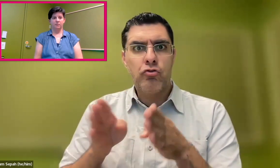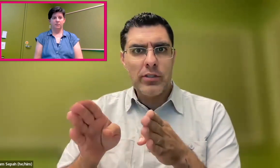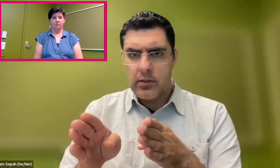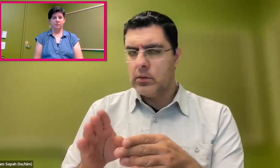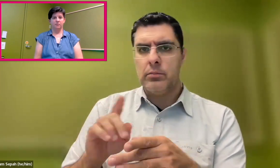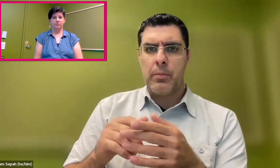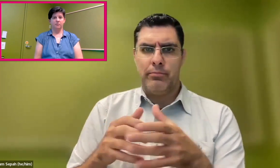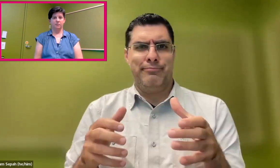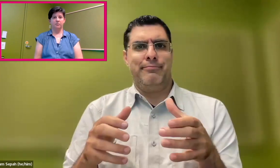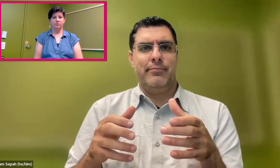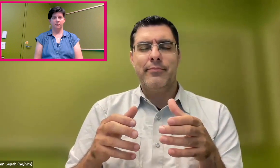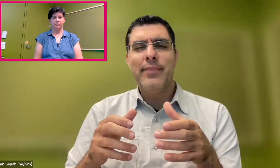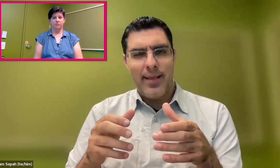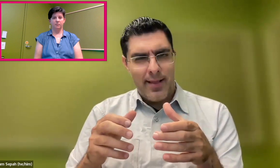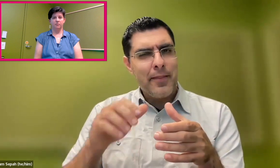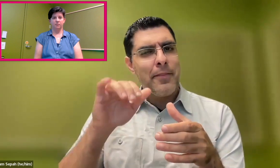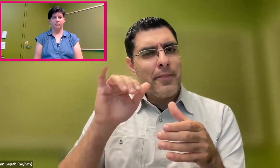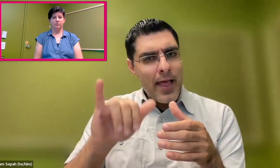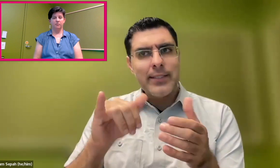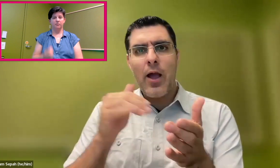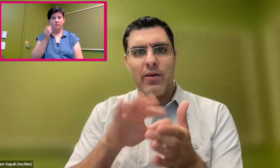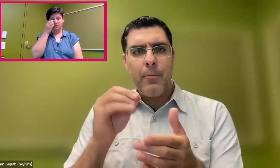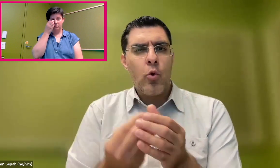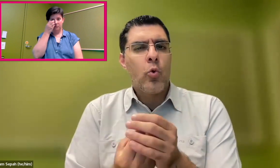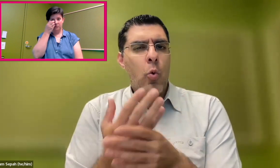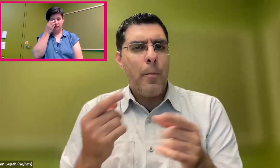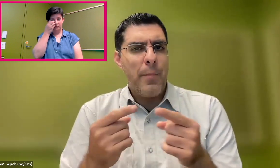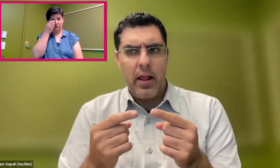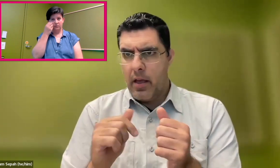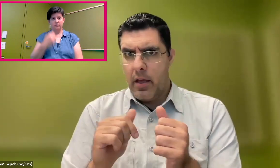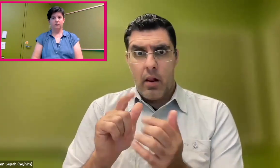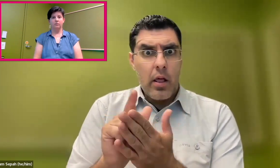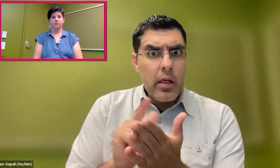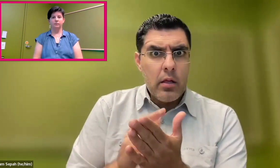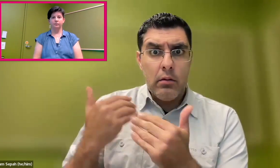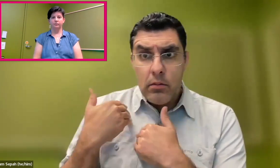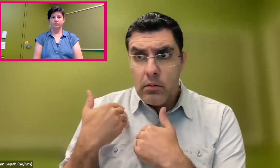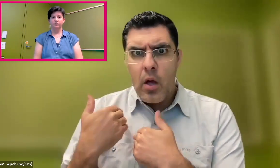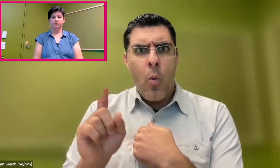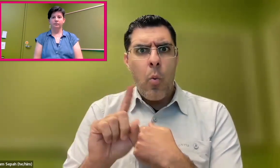Because in Europe, people were saying you could capture a lot of information with that camera.